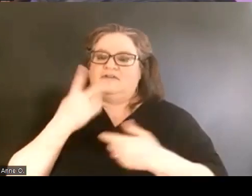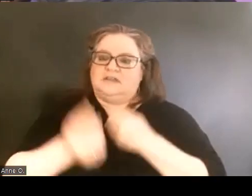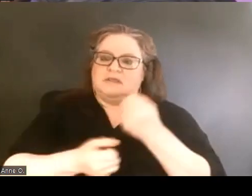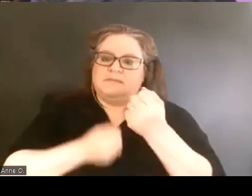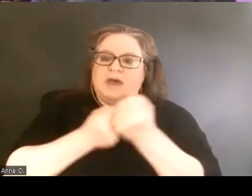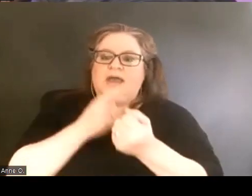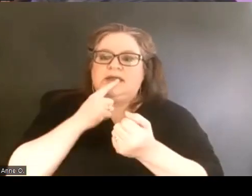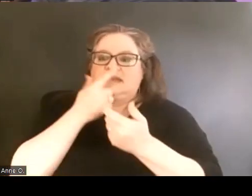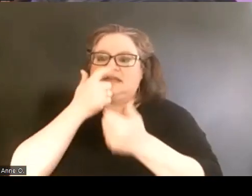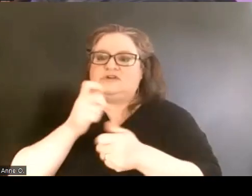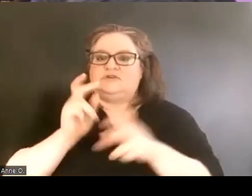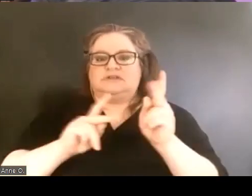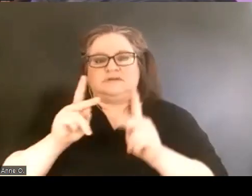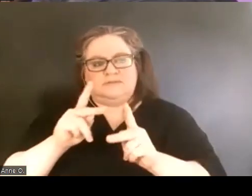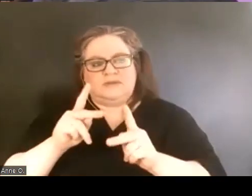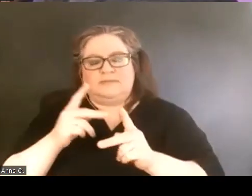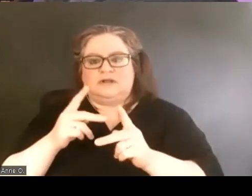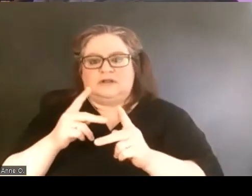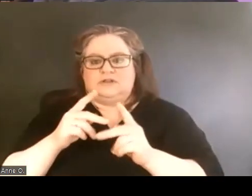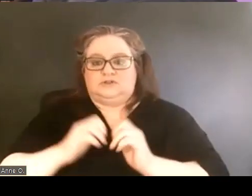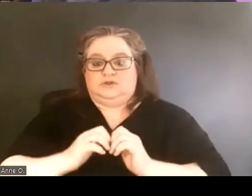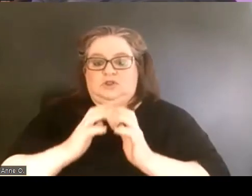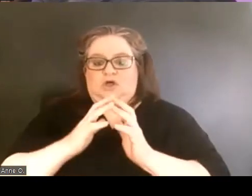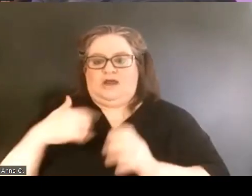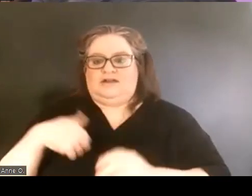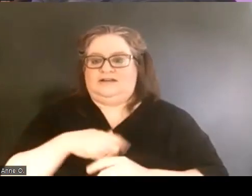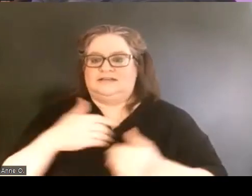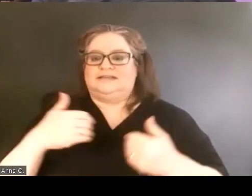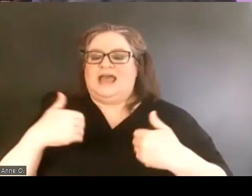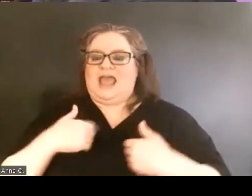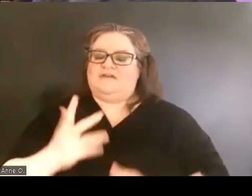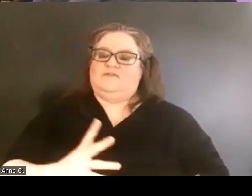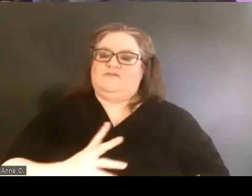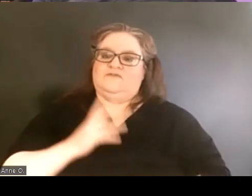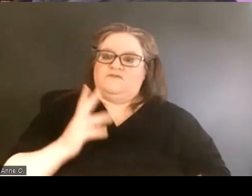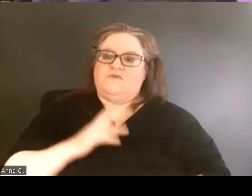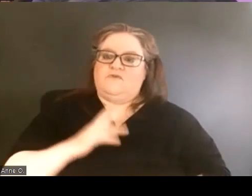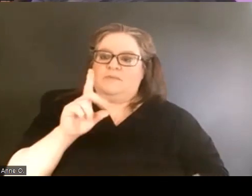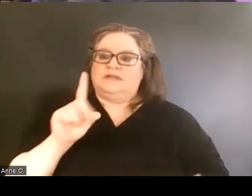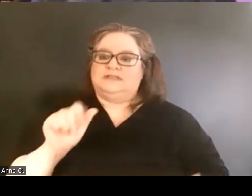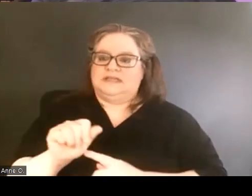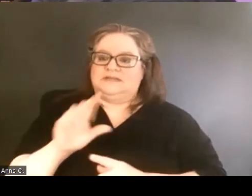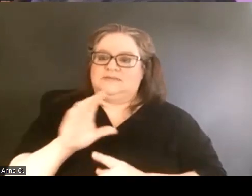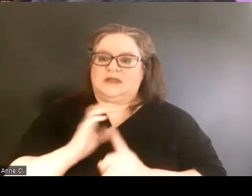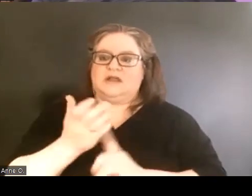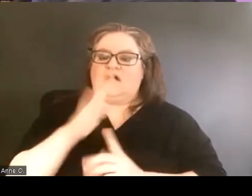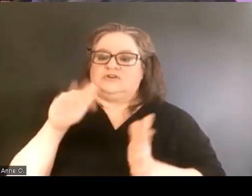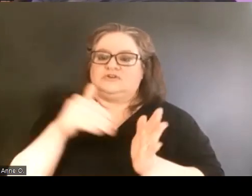to launch us to the point of being able to have a formal Disability Cultural Center.